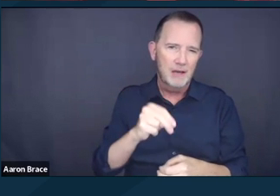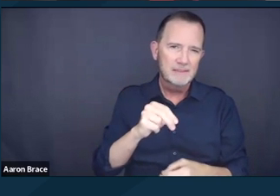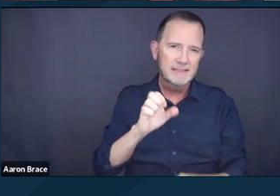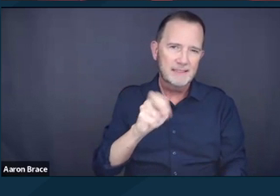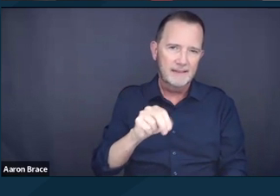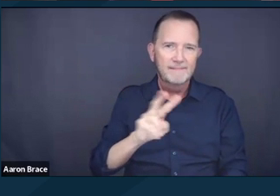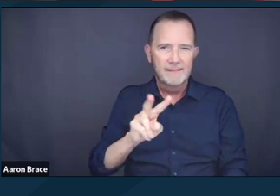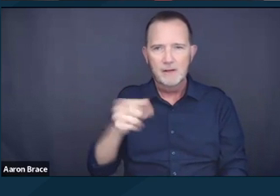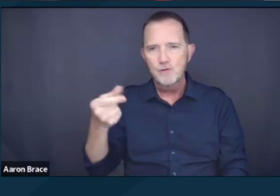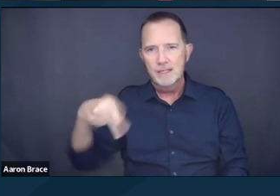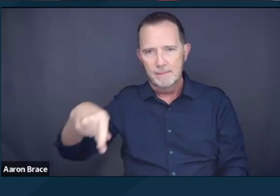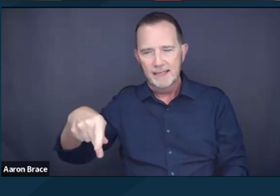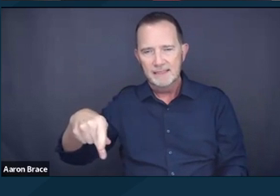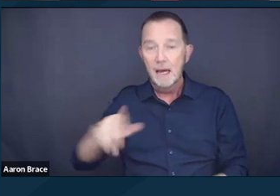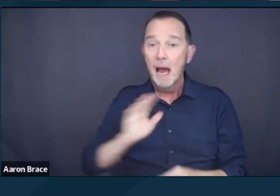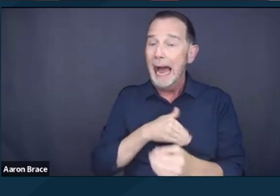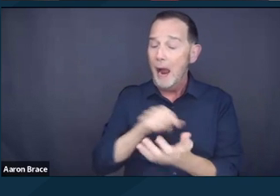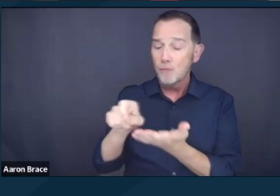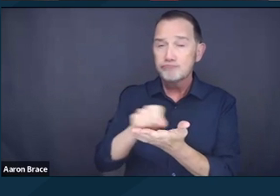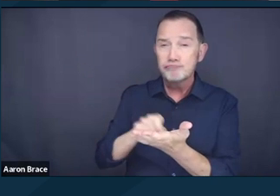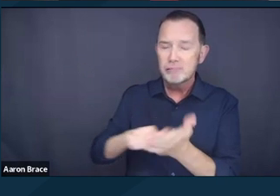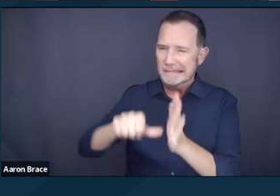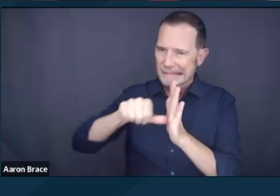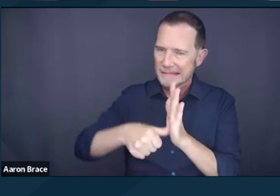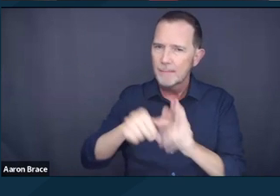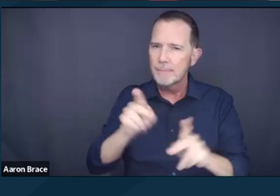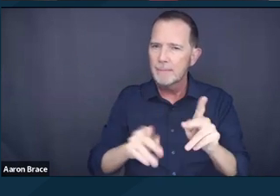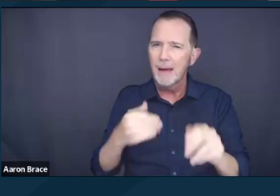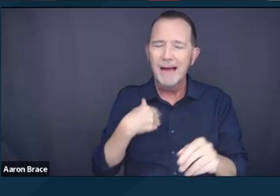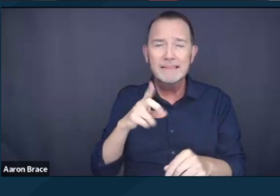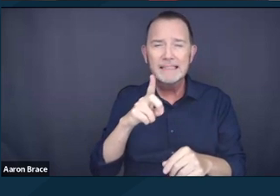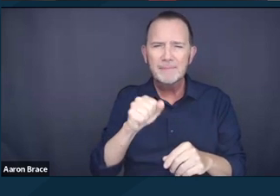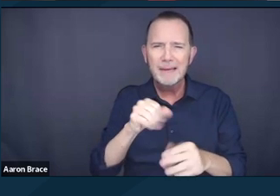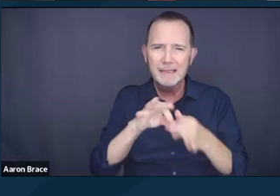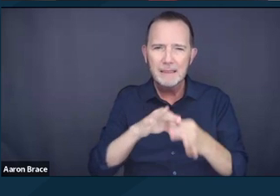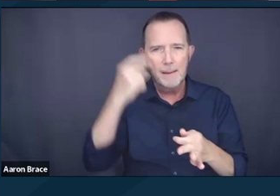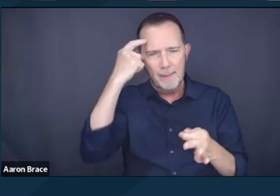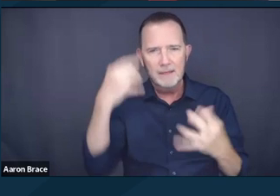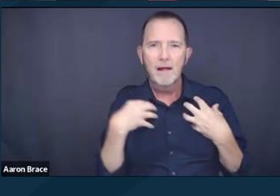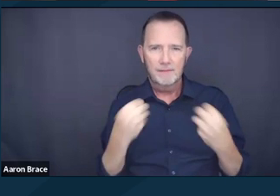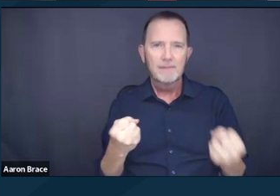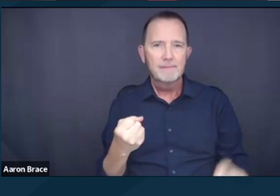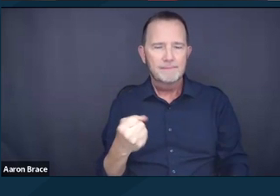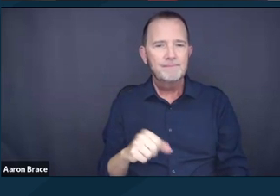that focused on the perspective of mental health disabilities. And then I'll build on some of Michelle's last comments